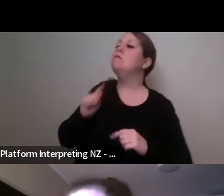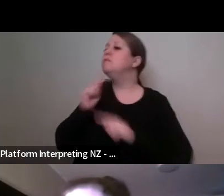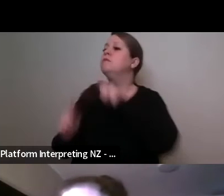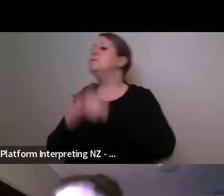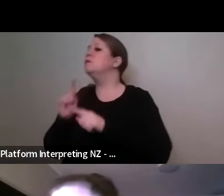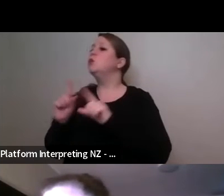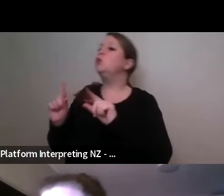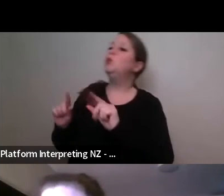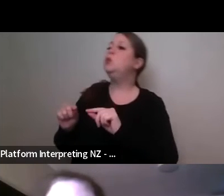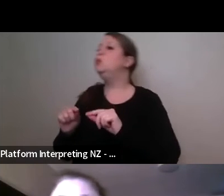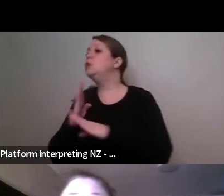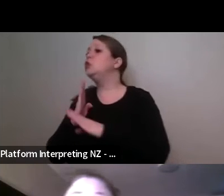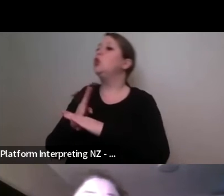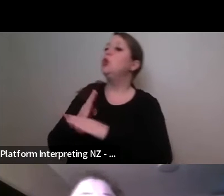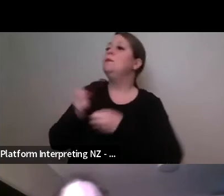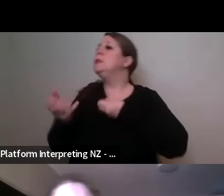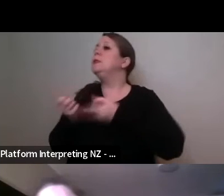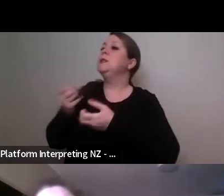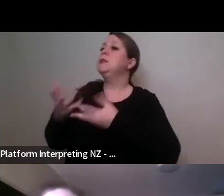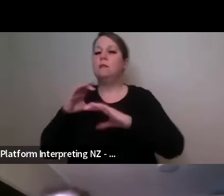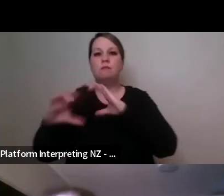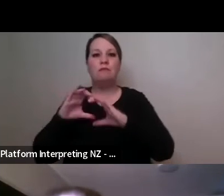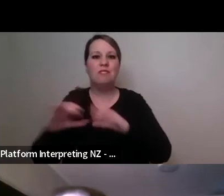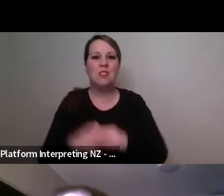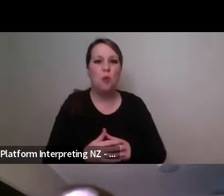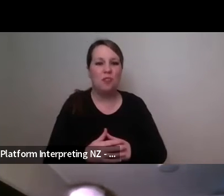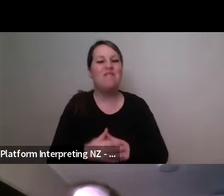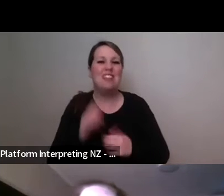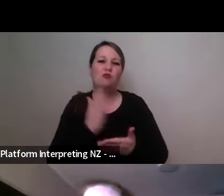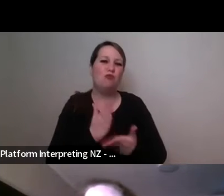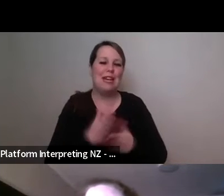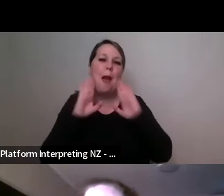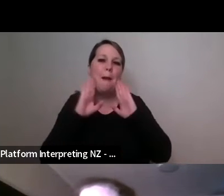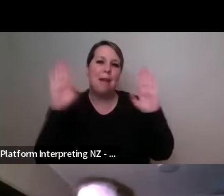amazing that we could do that is to be adaptable to look at creative process how we make work and